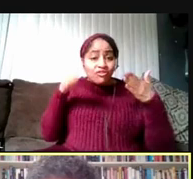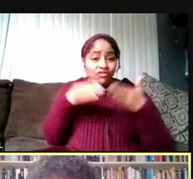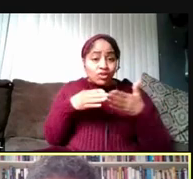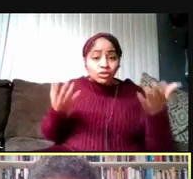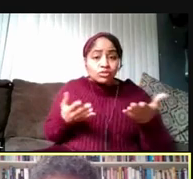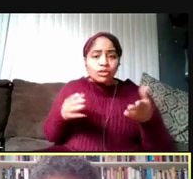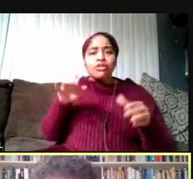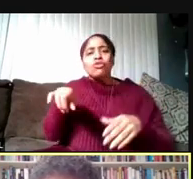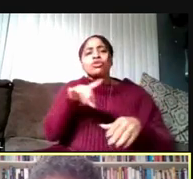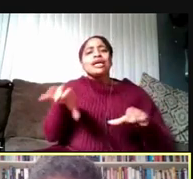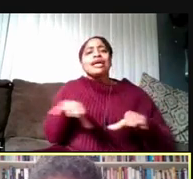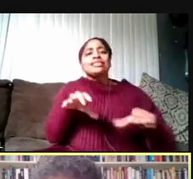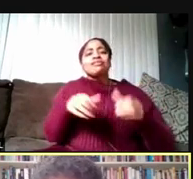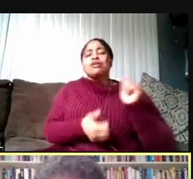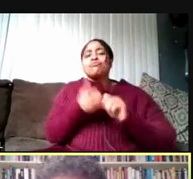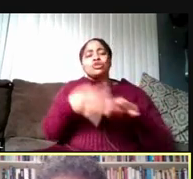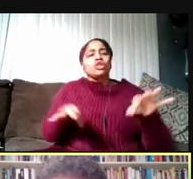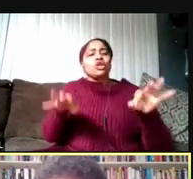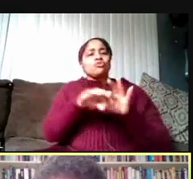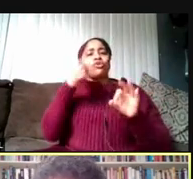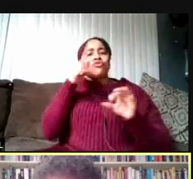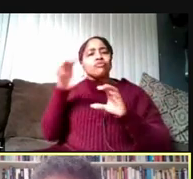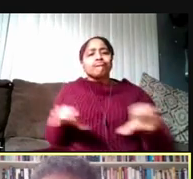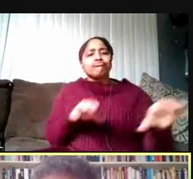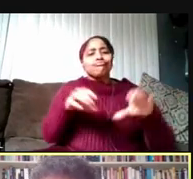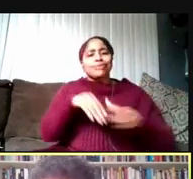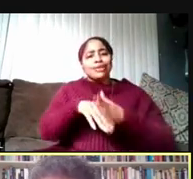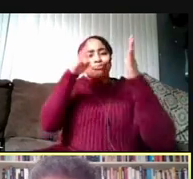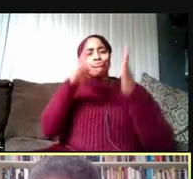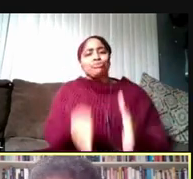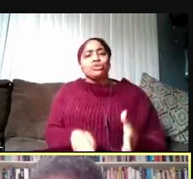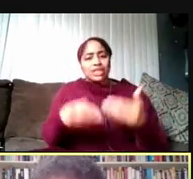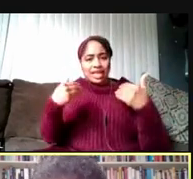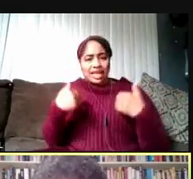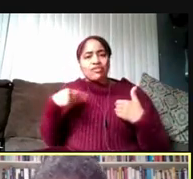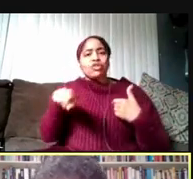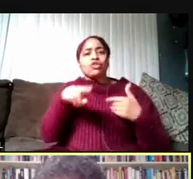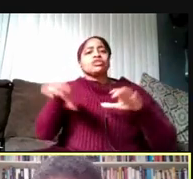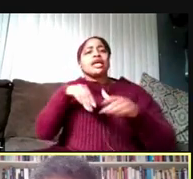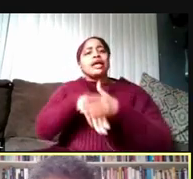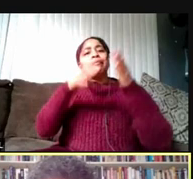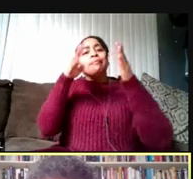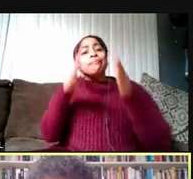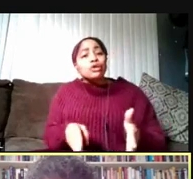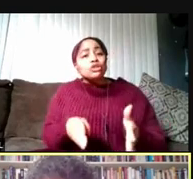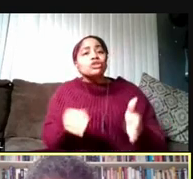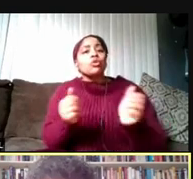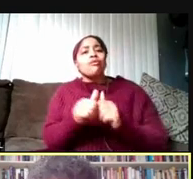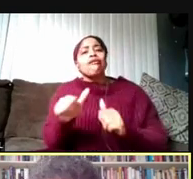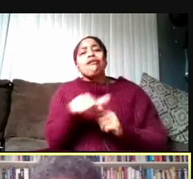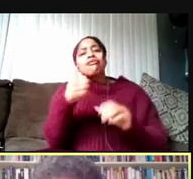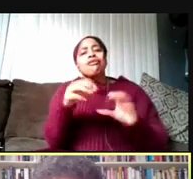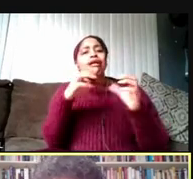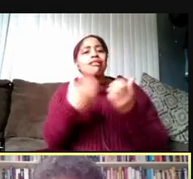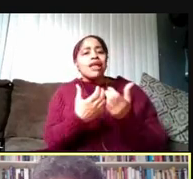that are most important to be conducted in-person having those done in-person with other classes offered online.